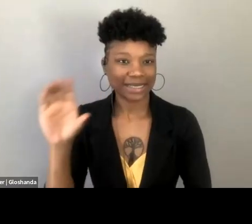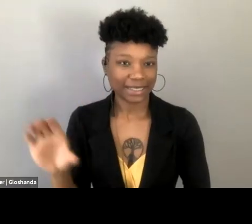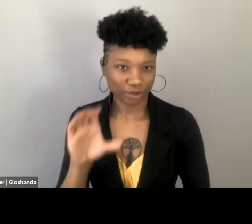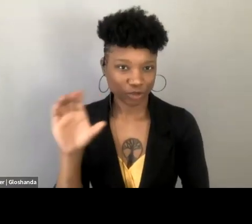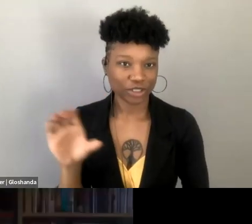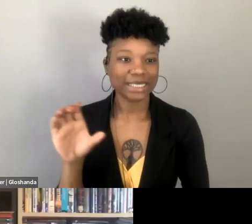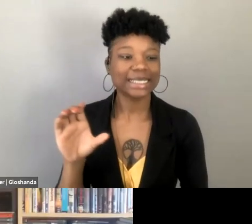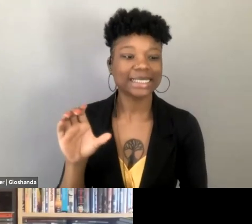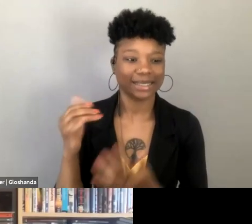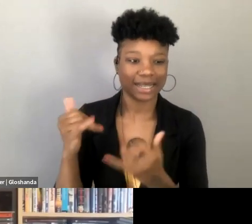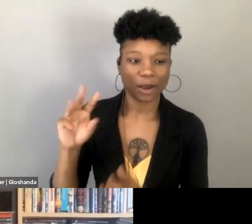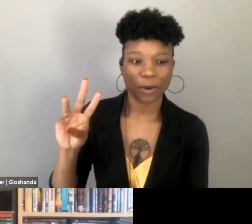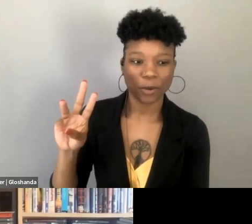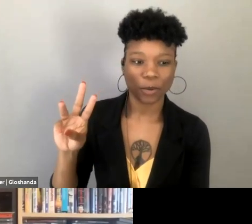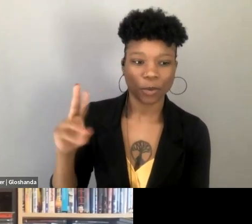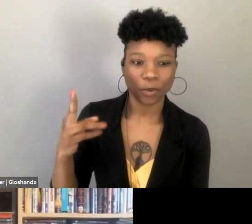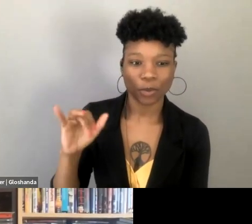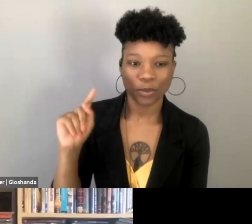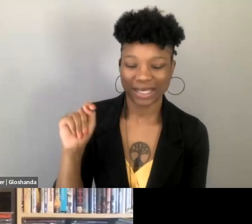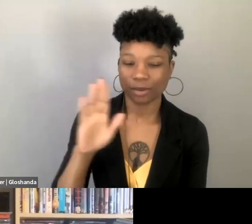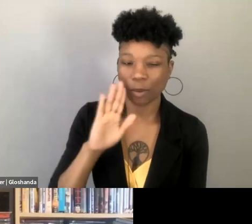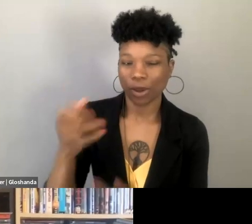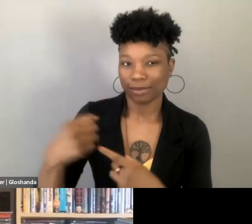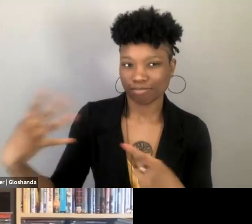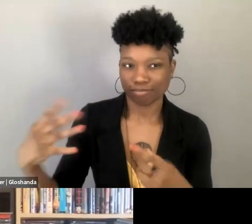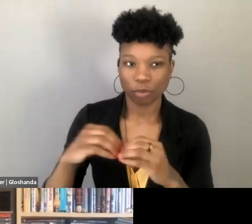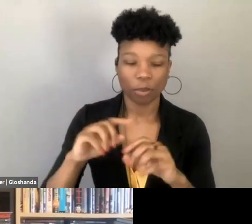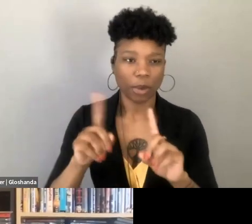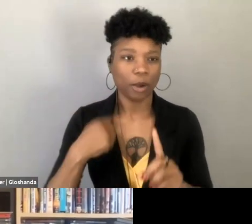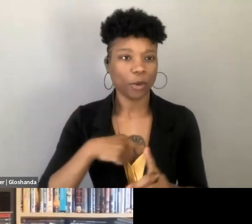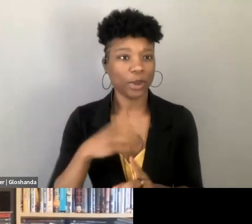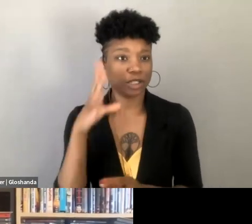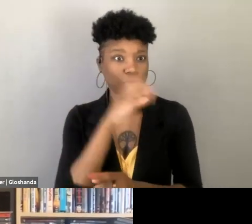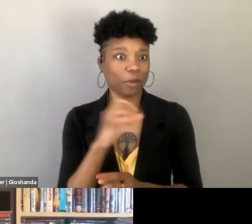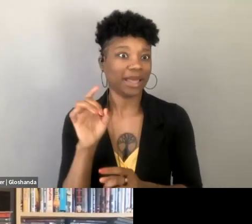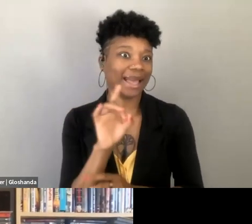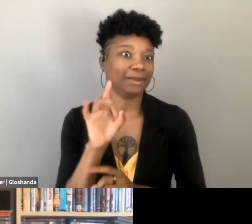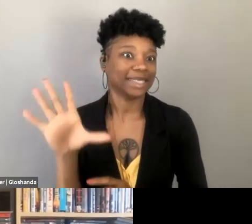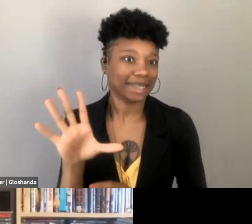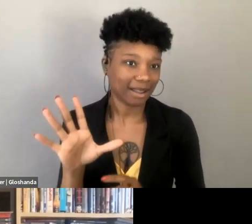Whit, it is often assumed that all these anti-obscenity laws, Comstock and others, that this is the regime